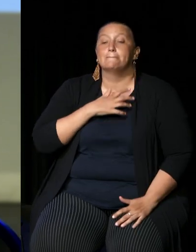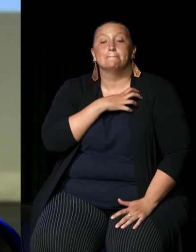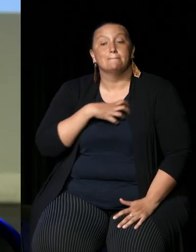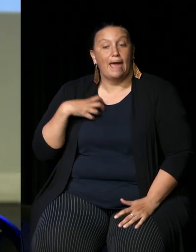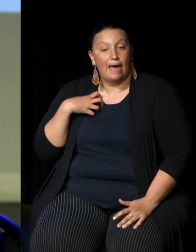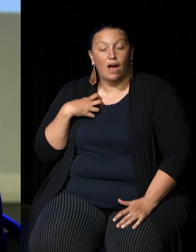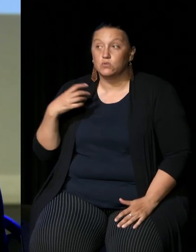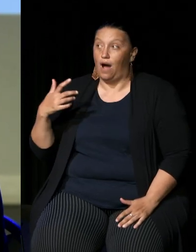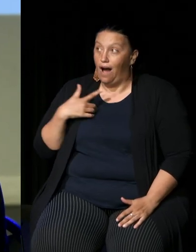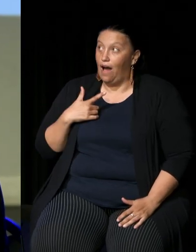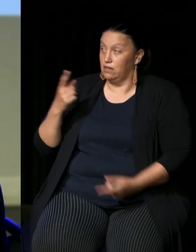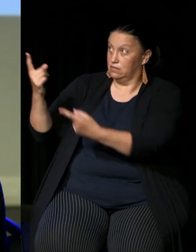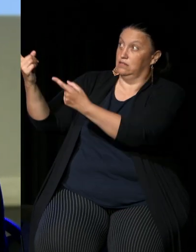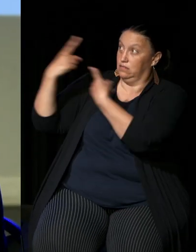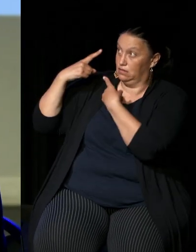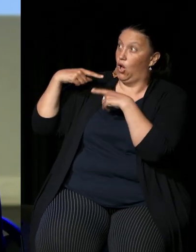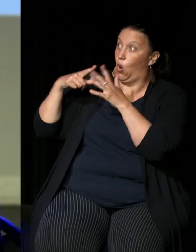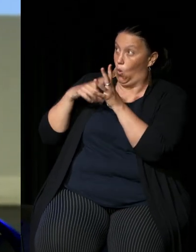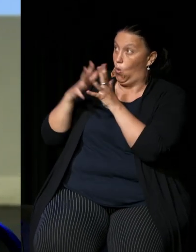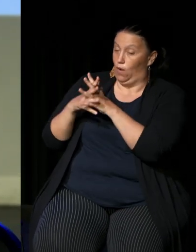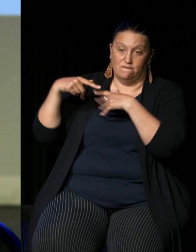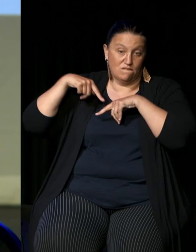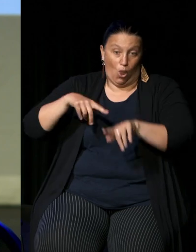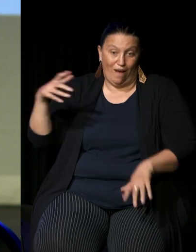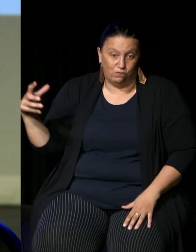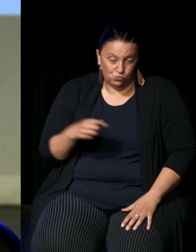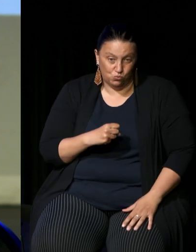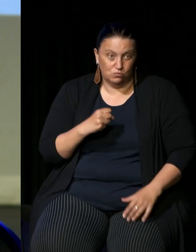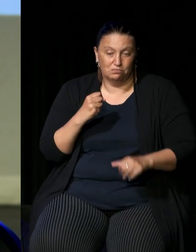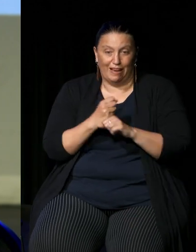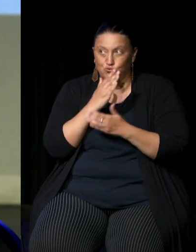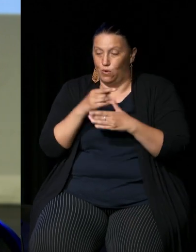the city for for a decade um and um have the privilege of being one of the longest server